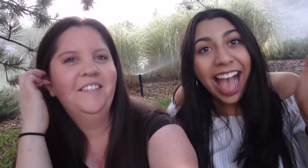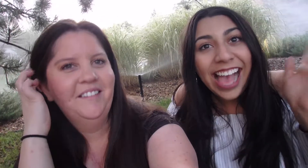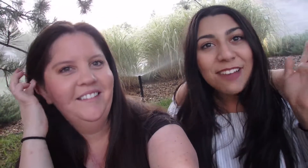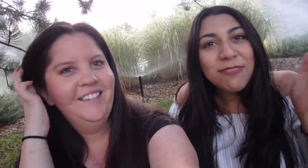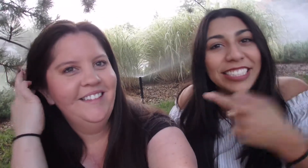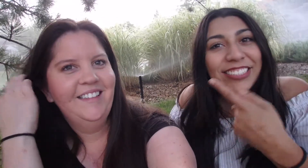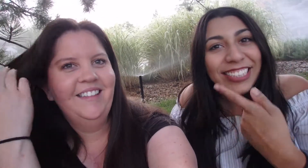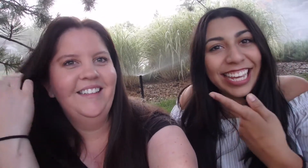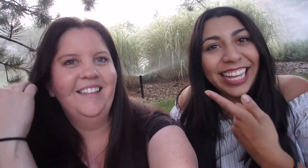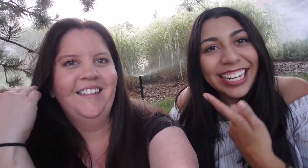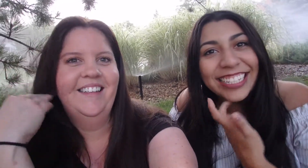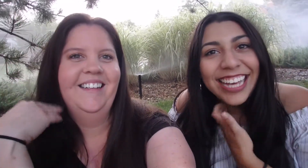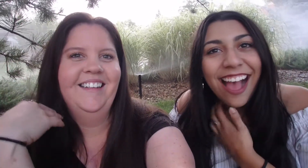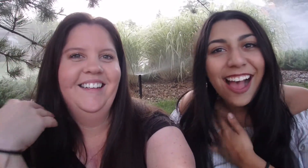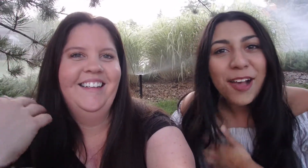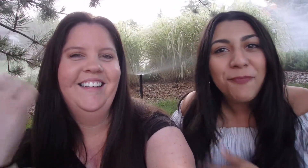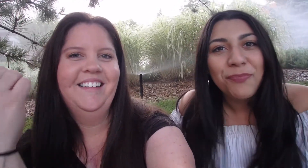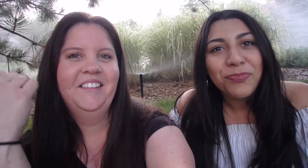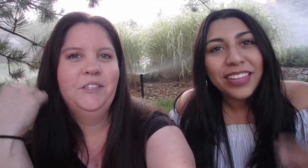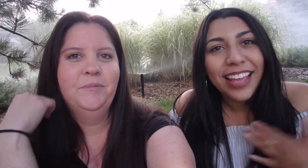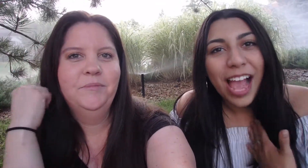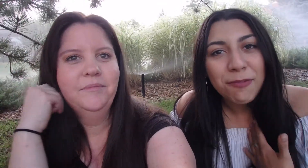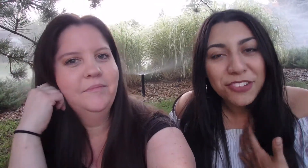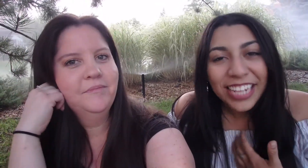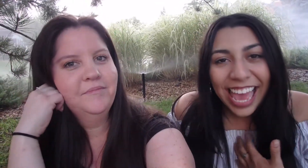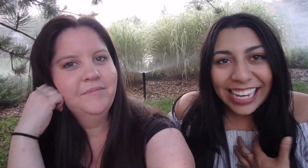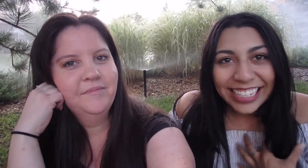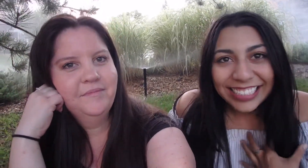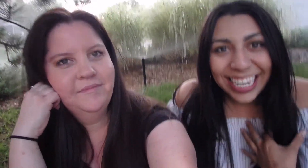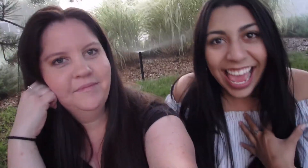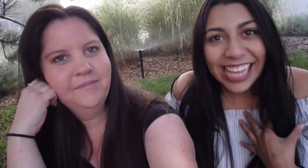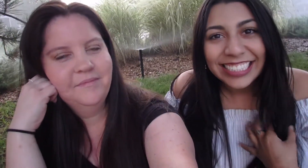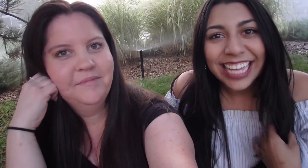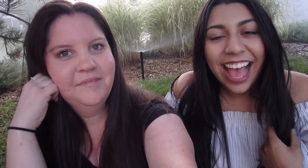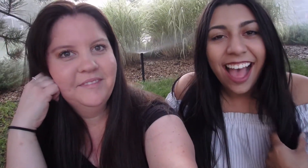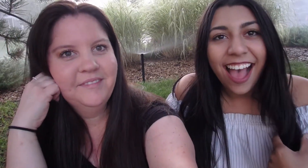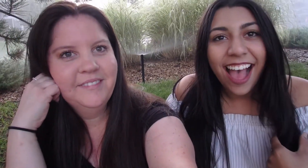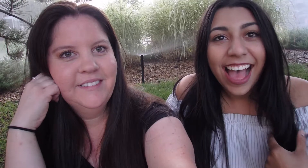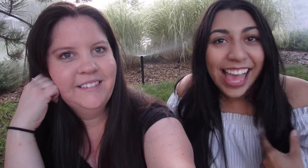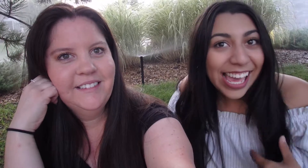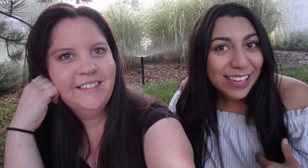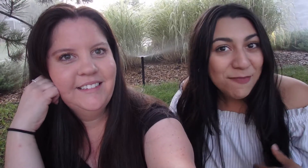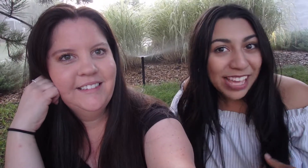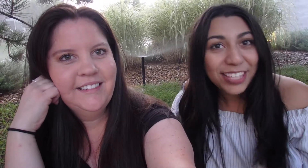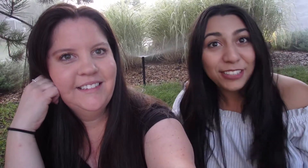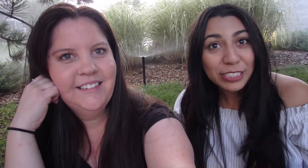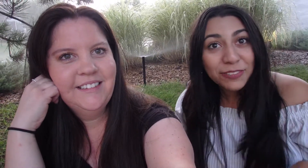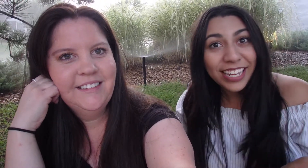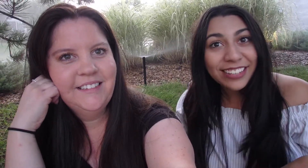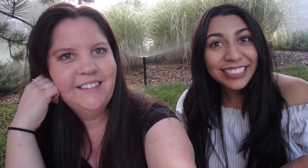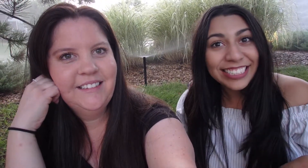Hi I'm with Joeline I'm Driana and I make youtube videos too